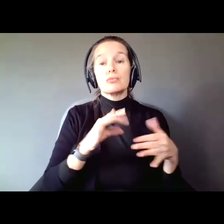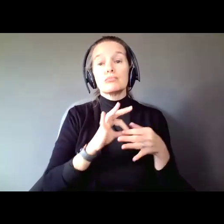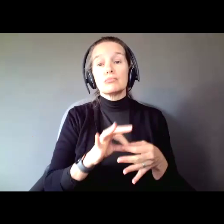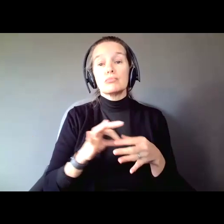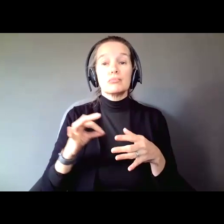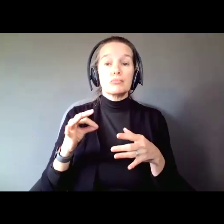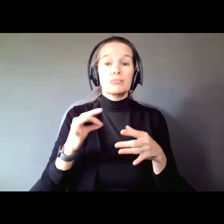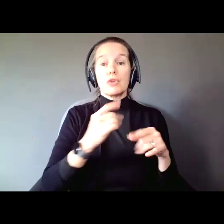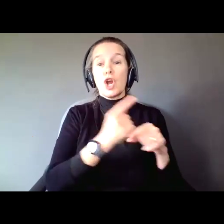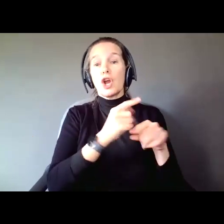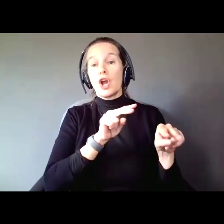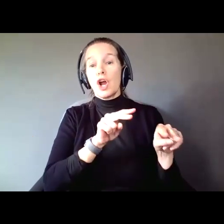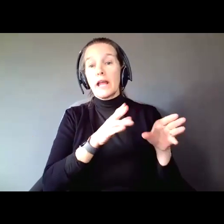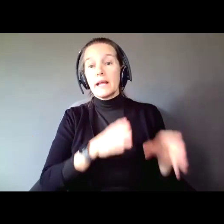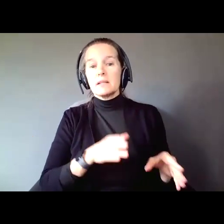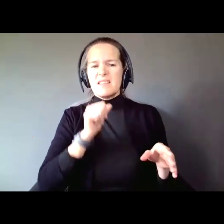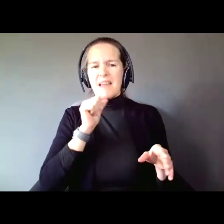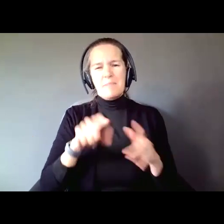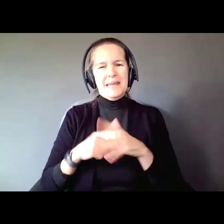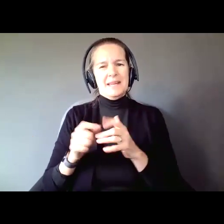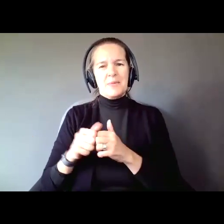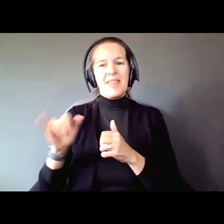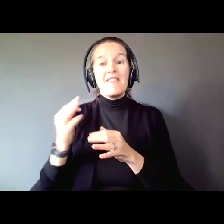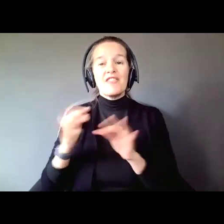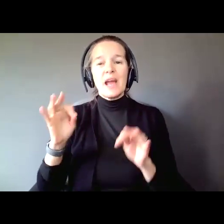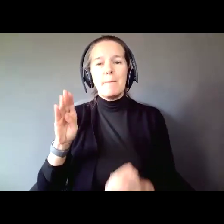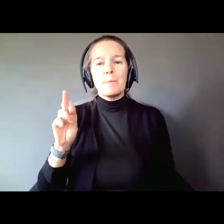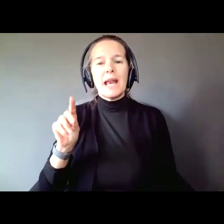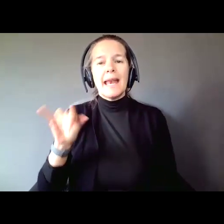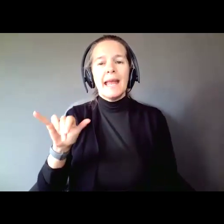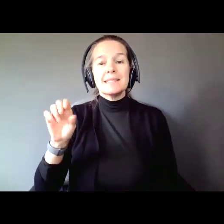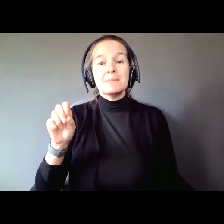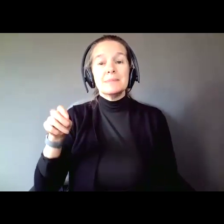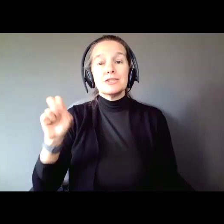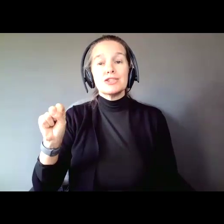We have known since the 1980s of the dangers of guardianship. What's on your screen